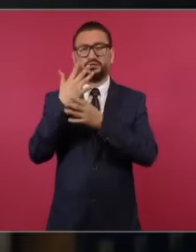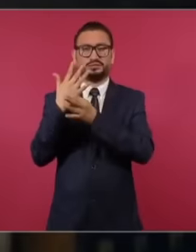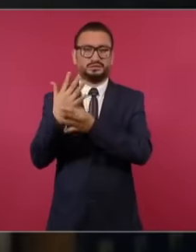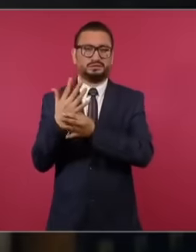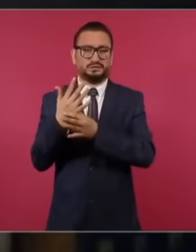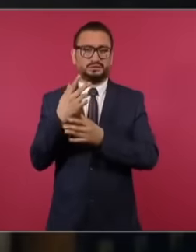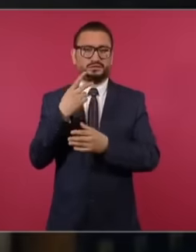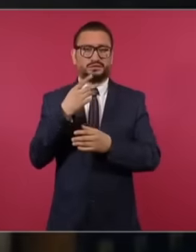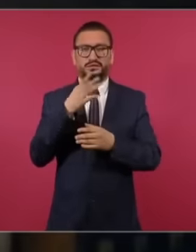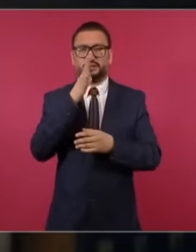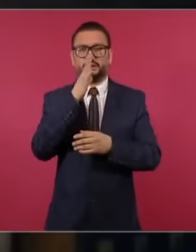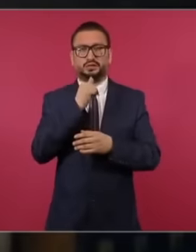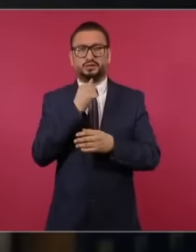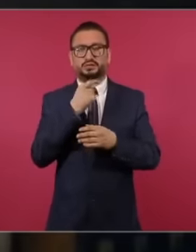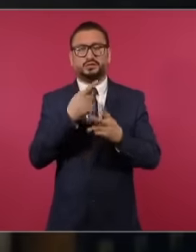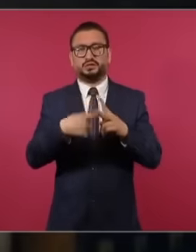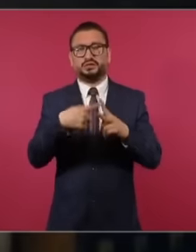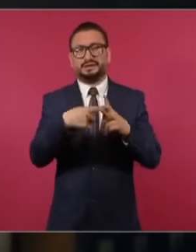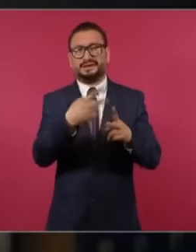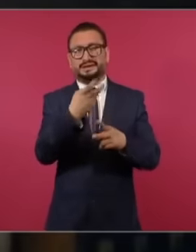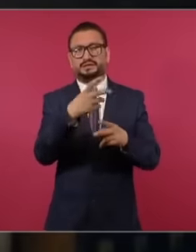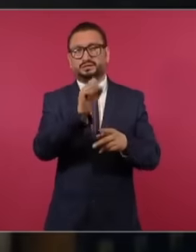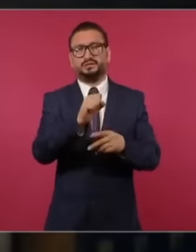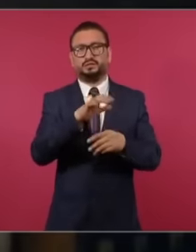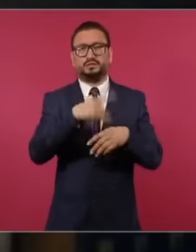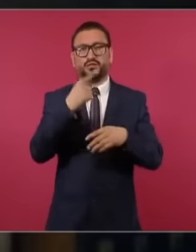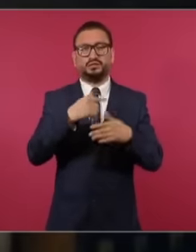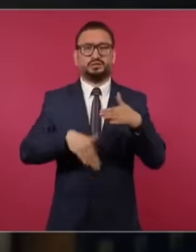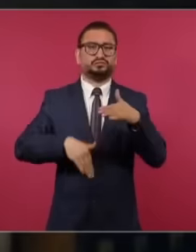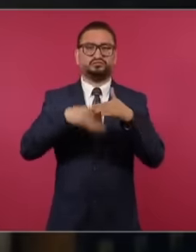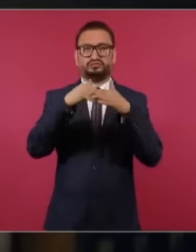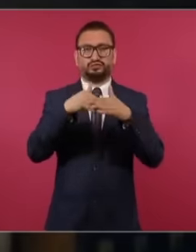they cannot be reach those numbers because there is a limit to avoid overrepresentation